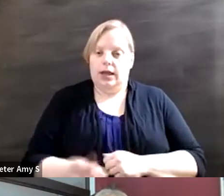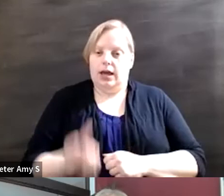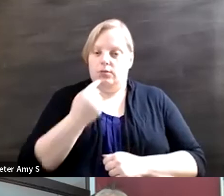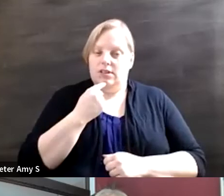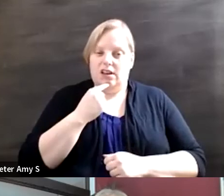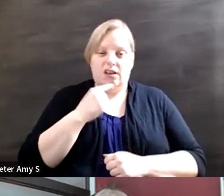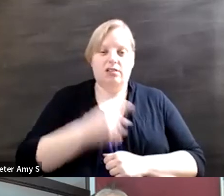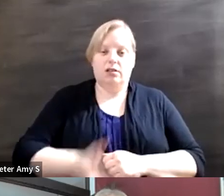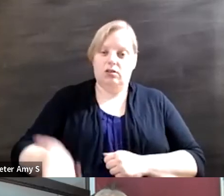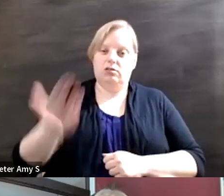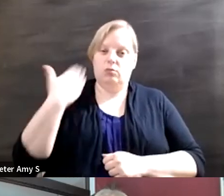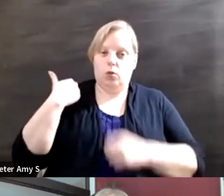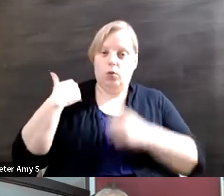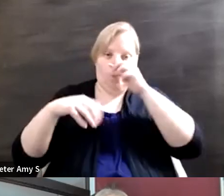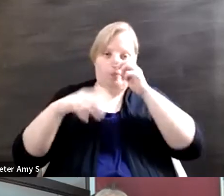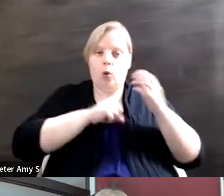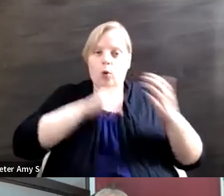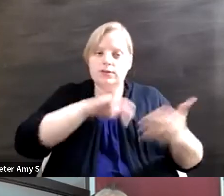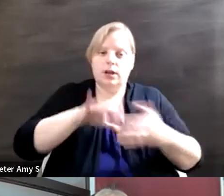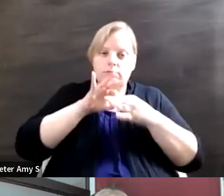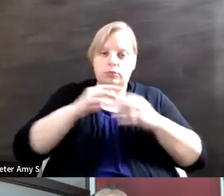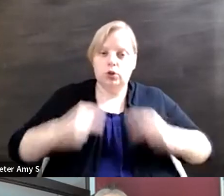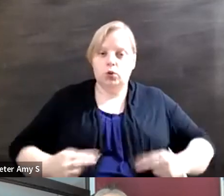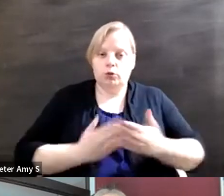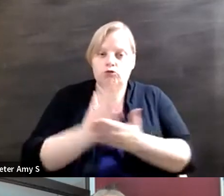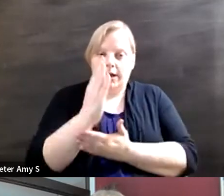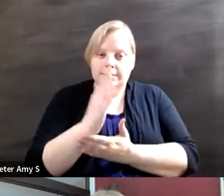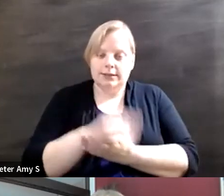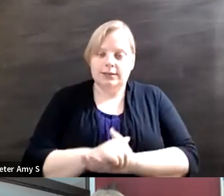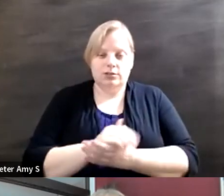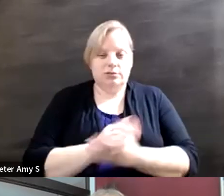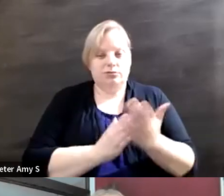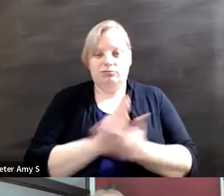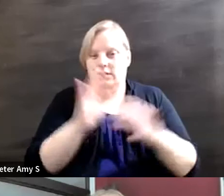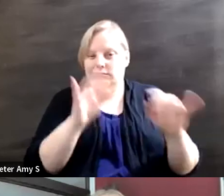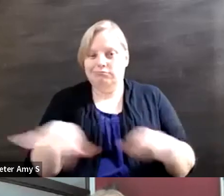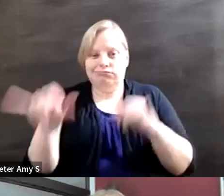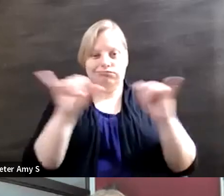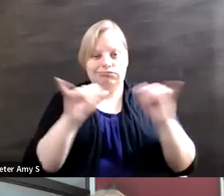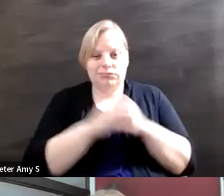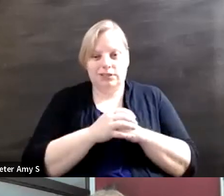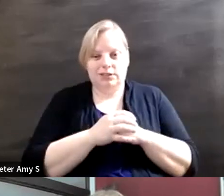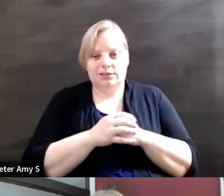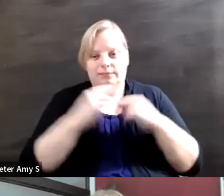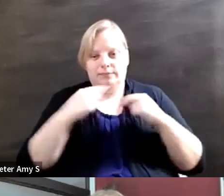human rights, disability rights are included. So in Human Rights Watch, we try to do that as